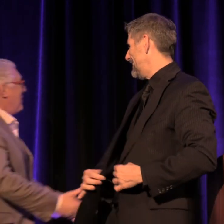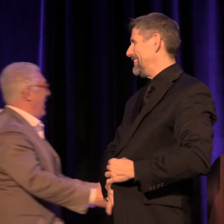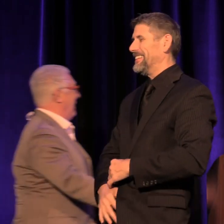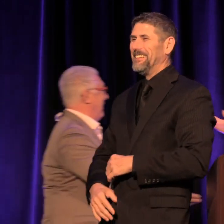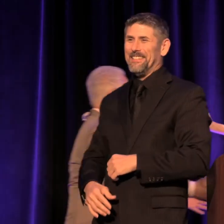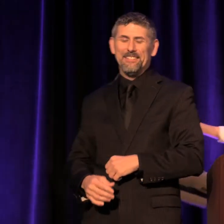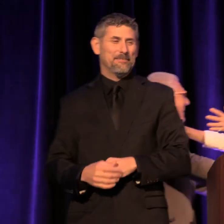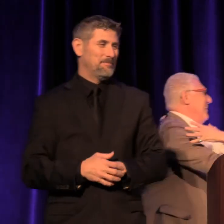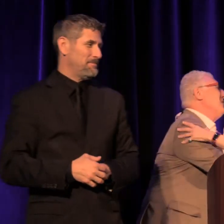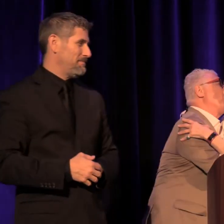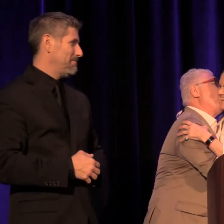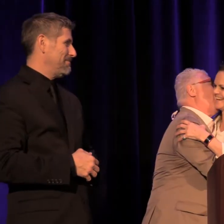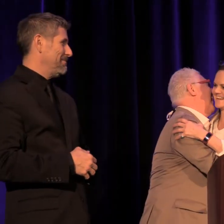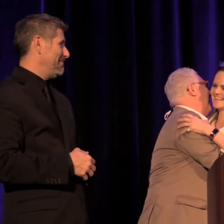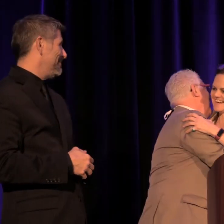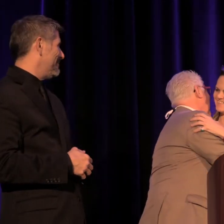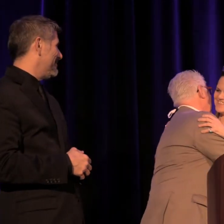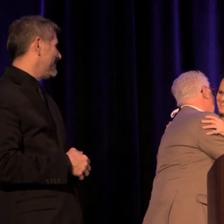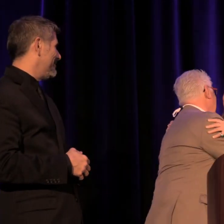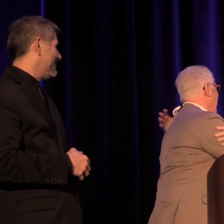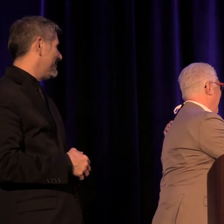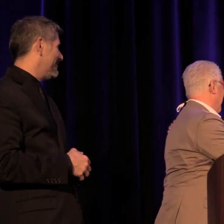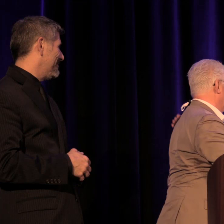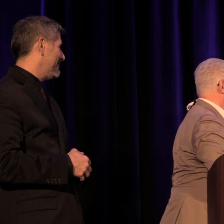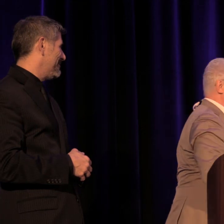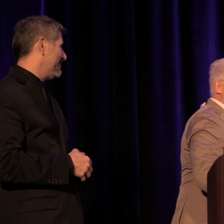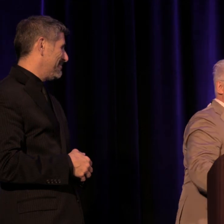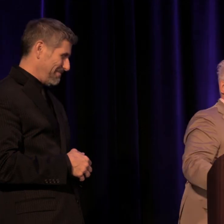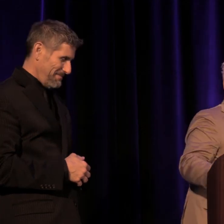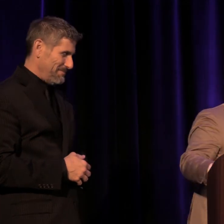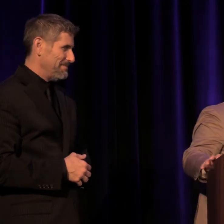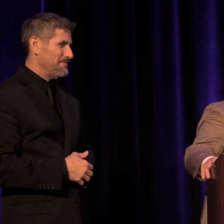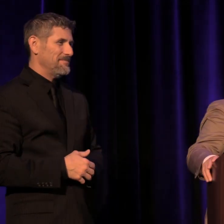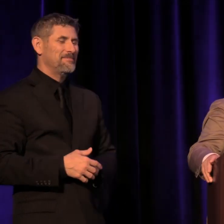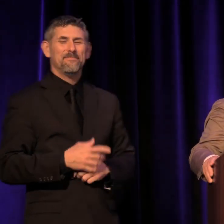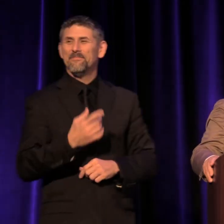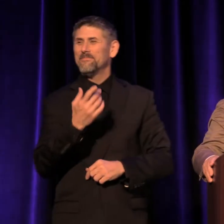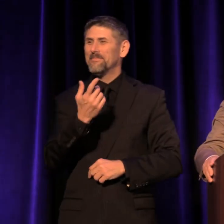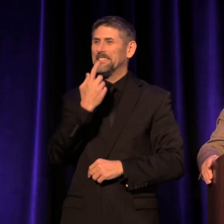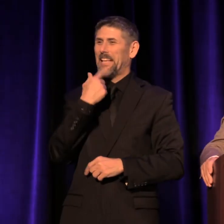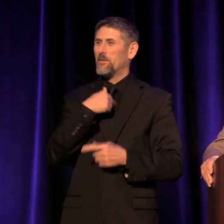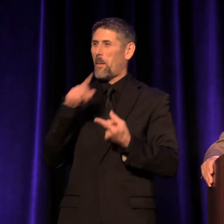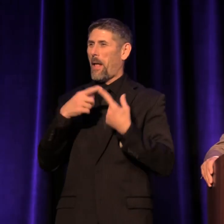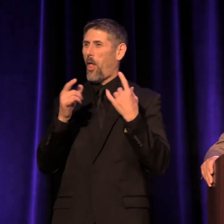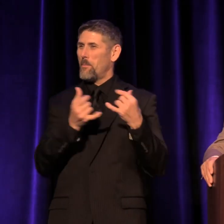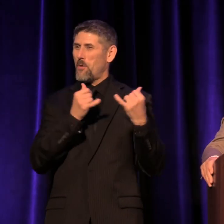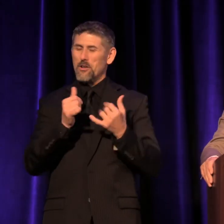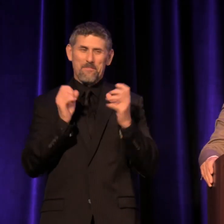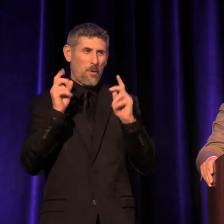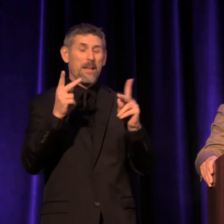Hi. How are you? - Nice. Tell us about the party. Thank you. (chuckling)